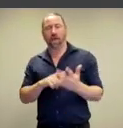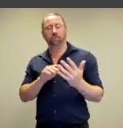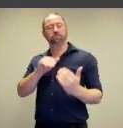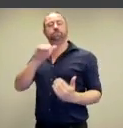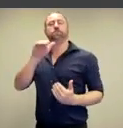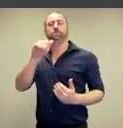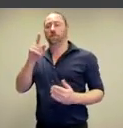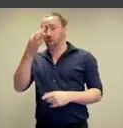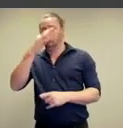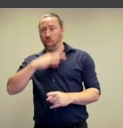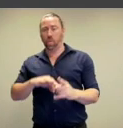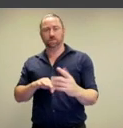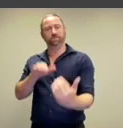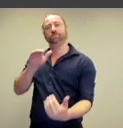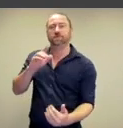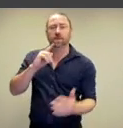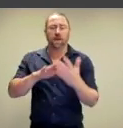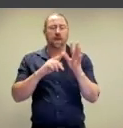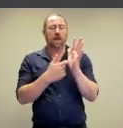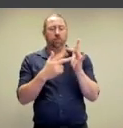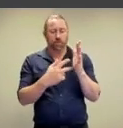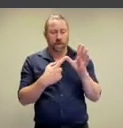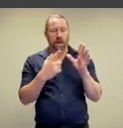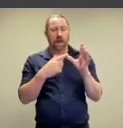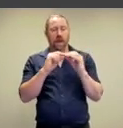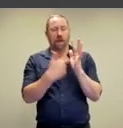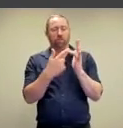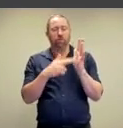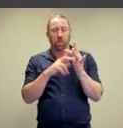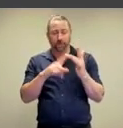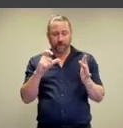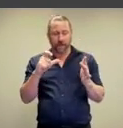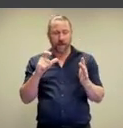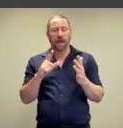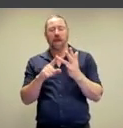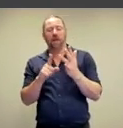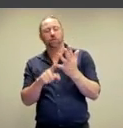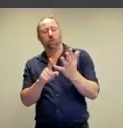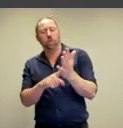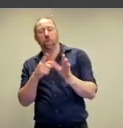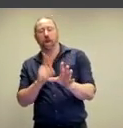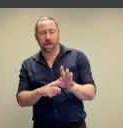clothed and unclosed body. Here, we see Marina